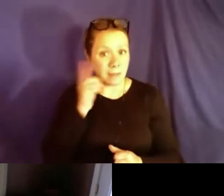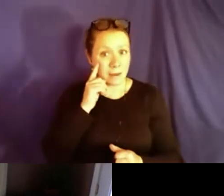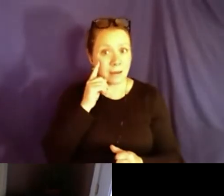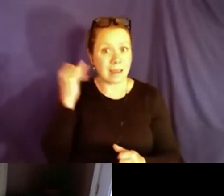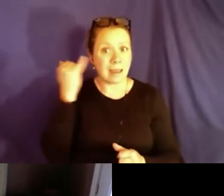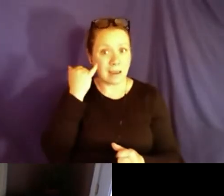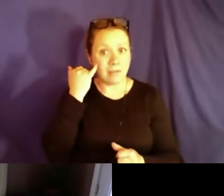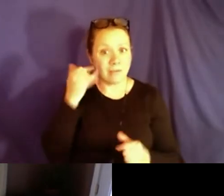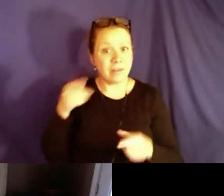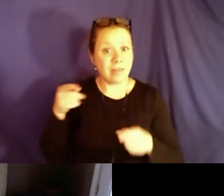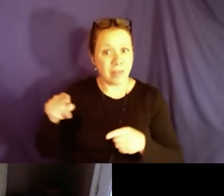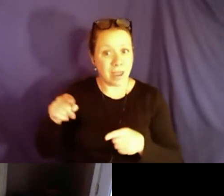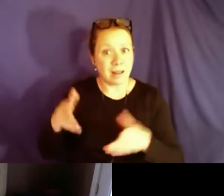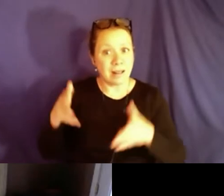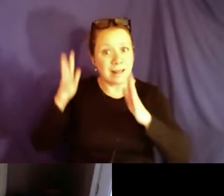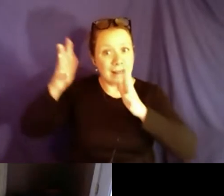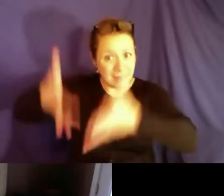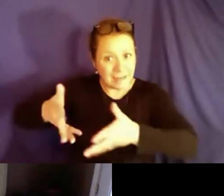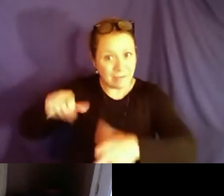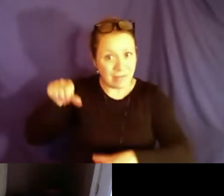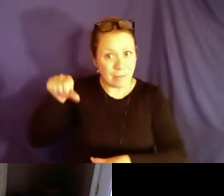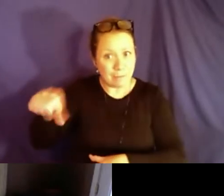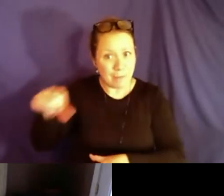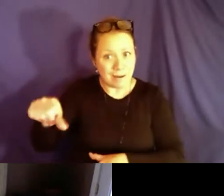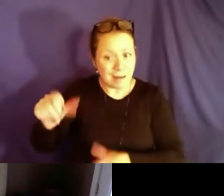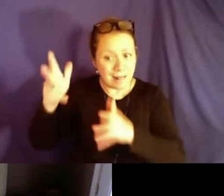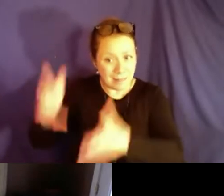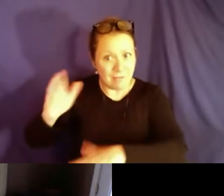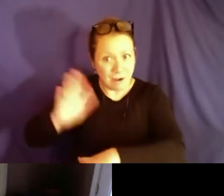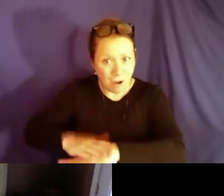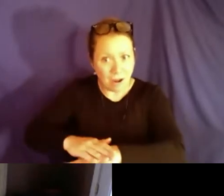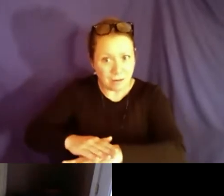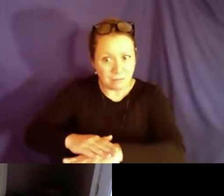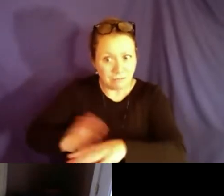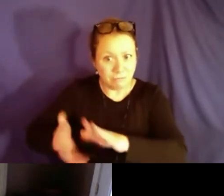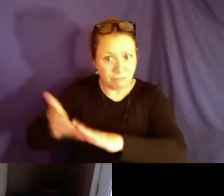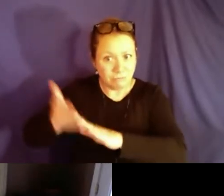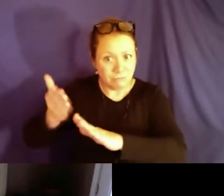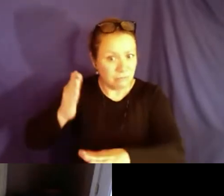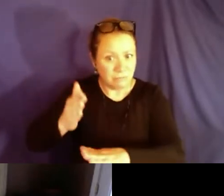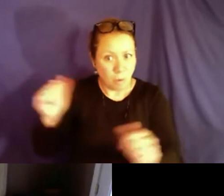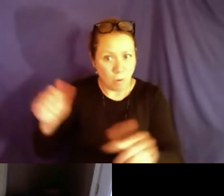work